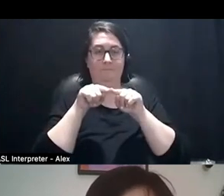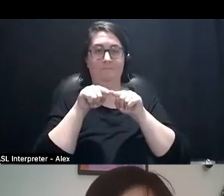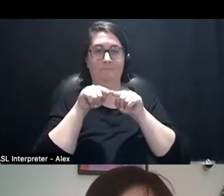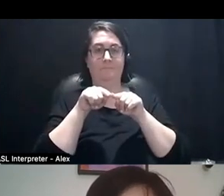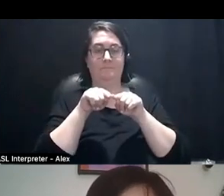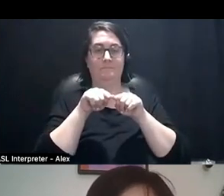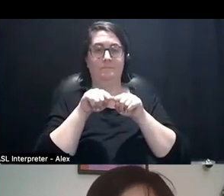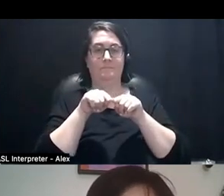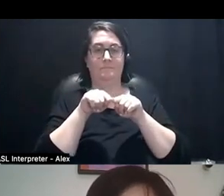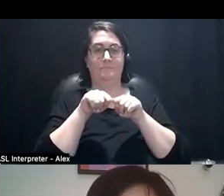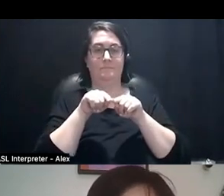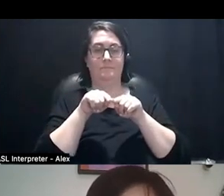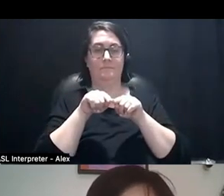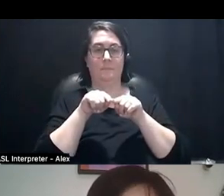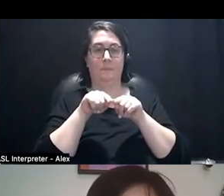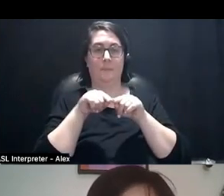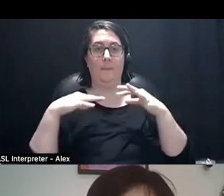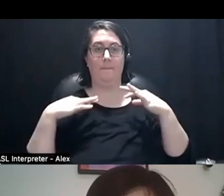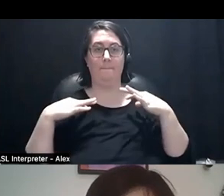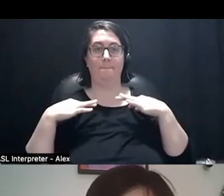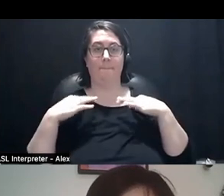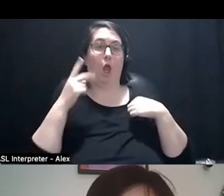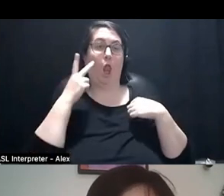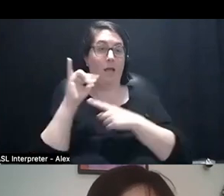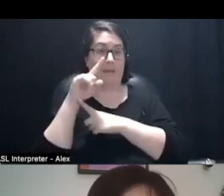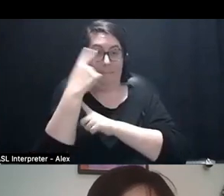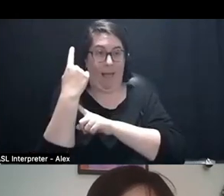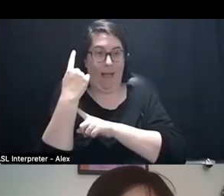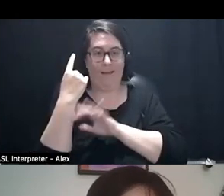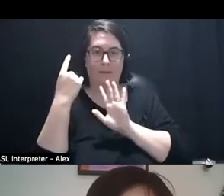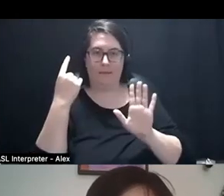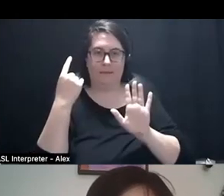And I am wearing a, it looks like a black sweater, but it's actually navy.